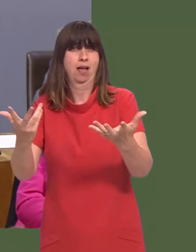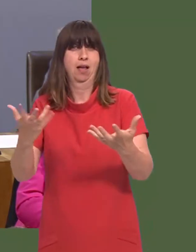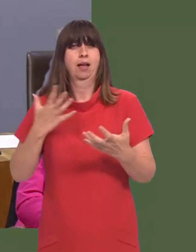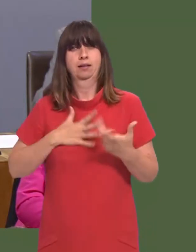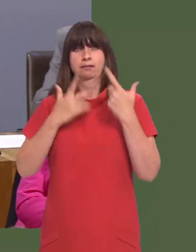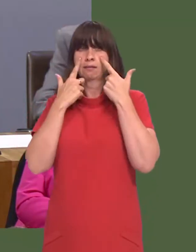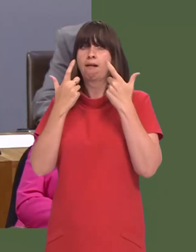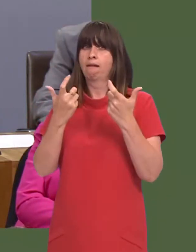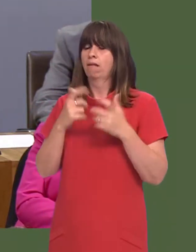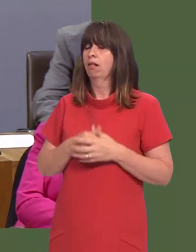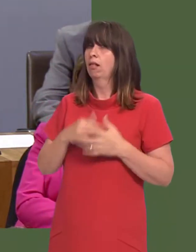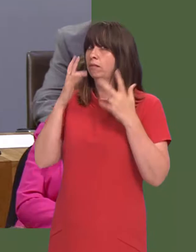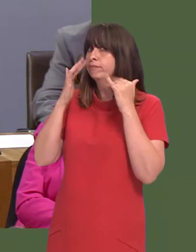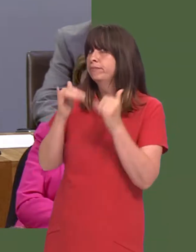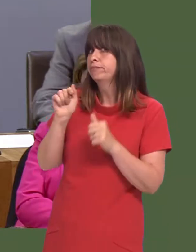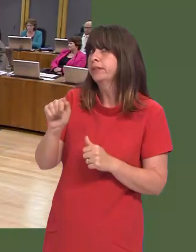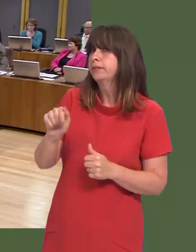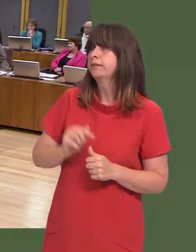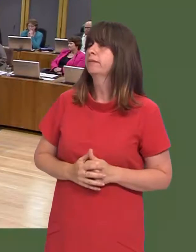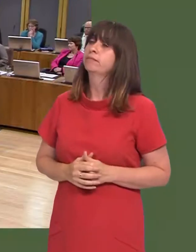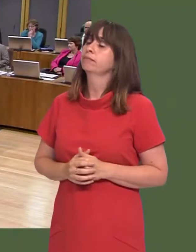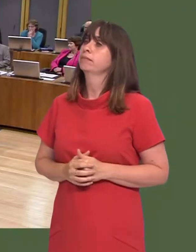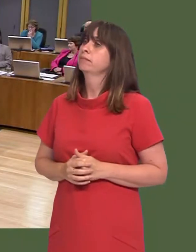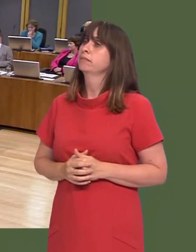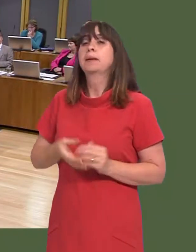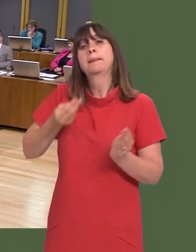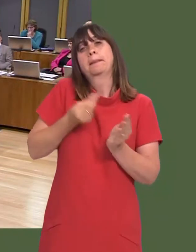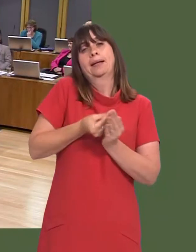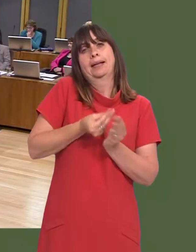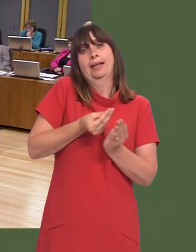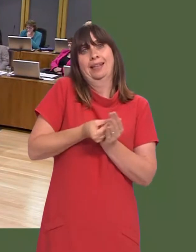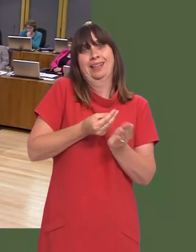So, this is an area, I think, that needs careful examination. Carwyn Jones: Of course, weíreó.